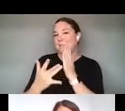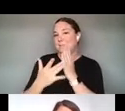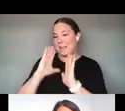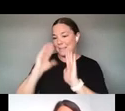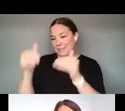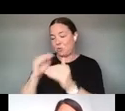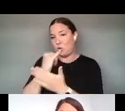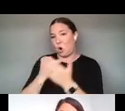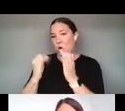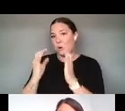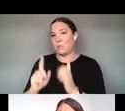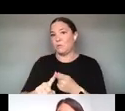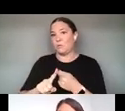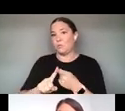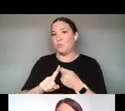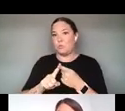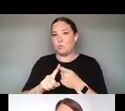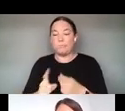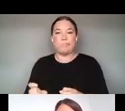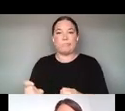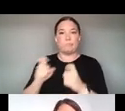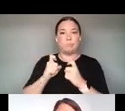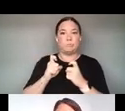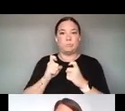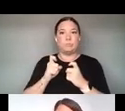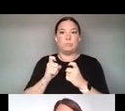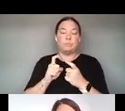ACCELERATED ACTION TO ADDRESS RACIAL INEQUITIES AND SOCIAL INJUSTICES.